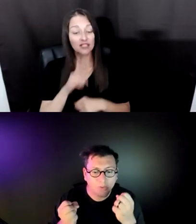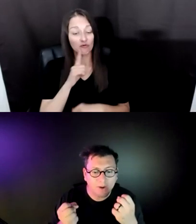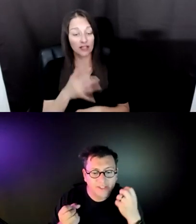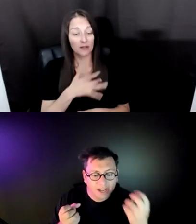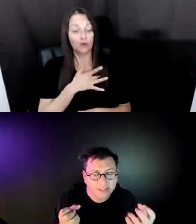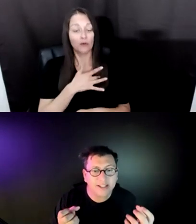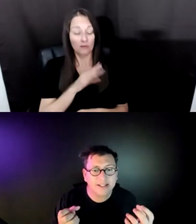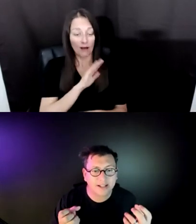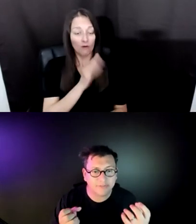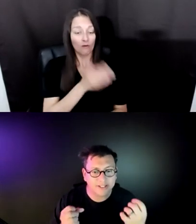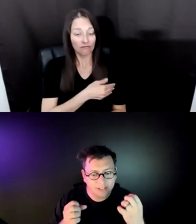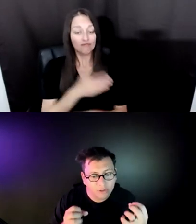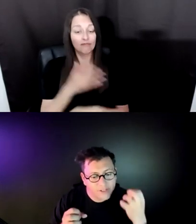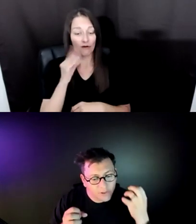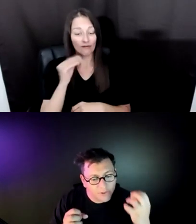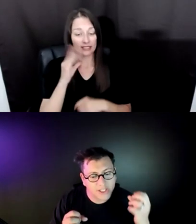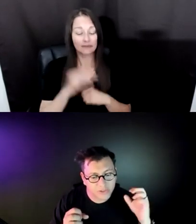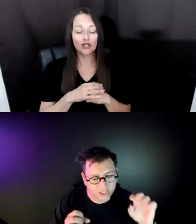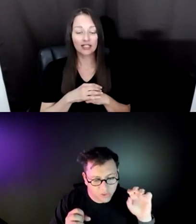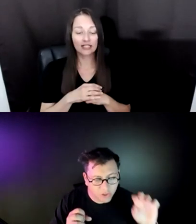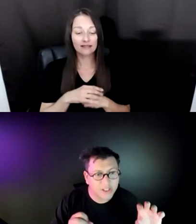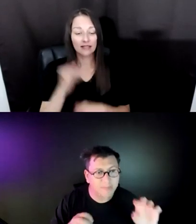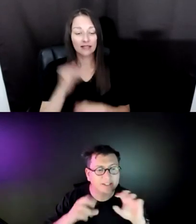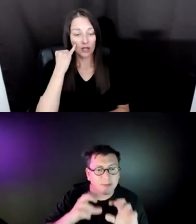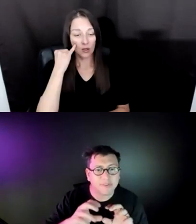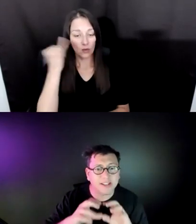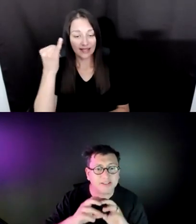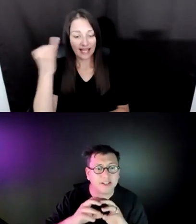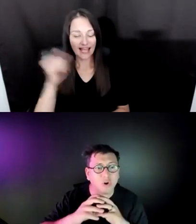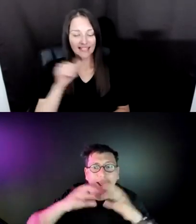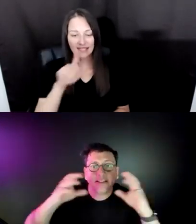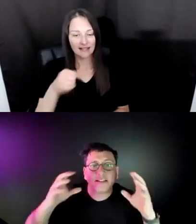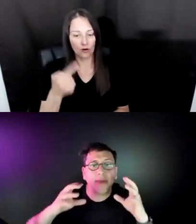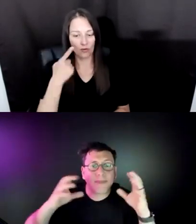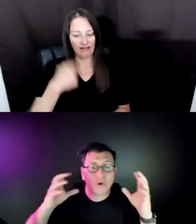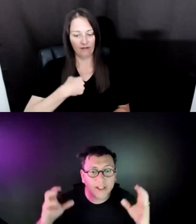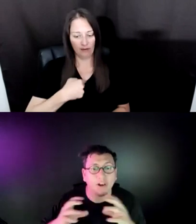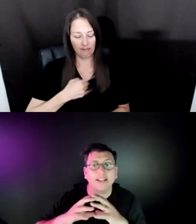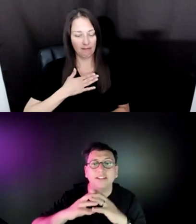THE IDEA ITSELF IS NOT ONLY EGOCENTRIC JOURNEY BUT SOMETHING HAS A COLLECTIVE MEMORY, COLLECTIVE